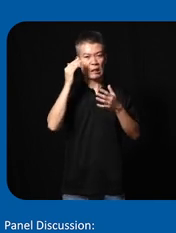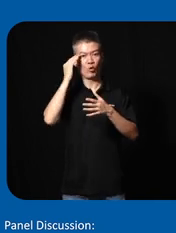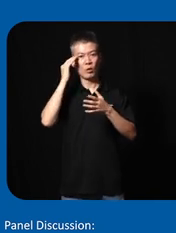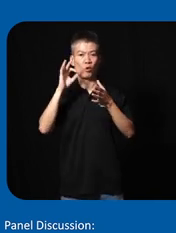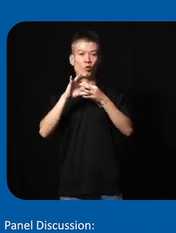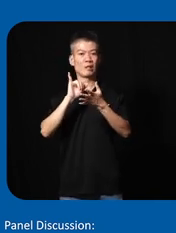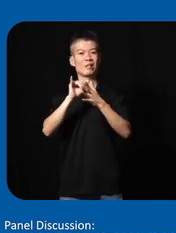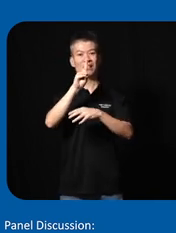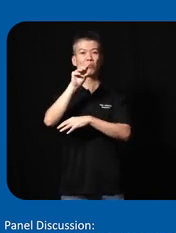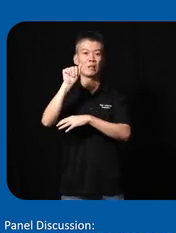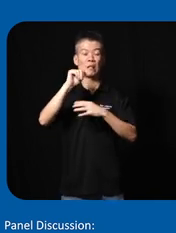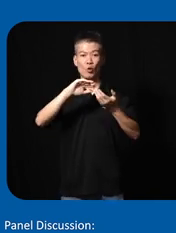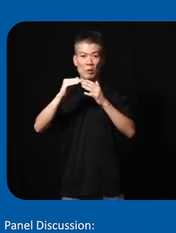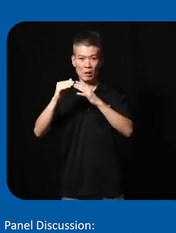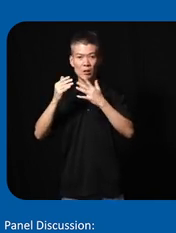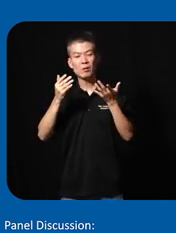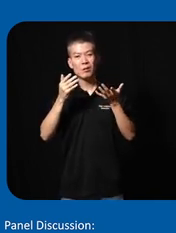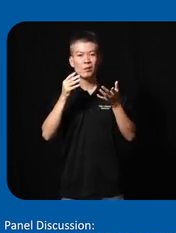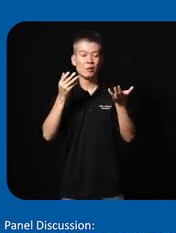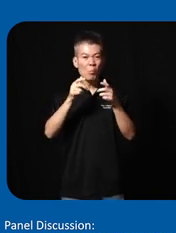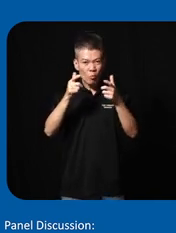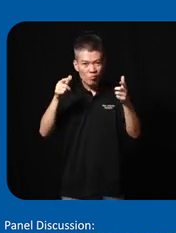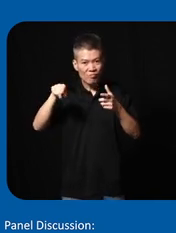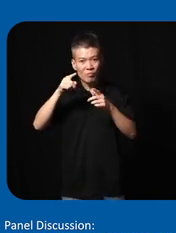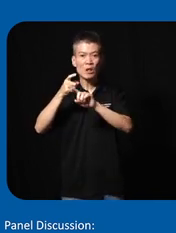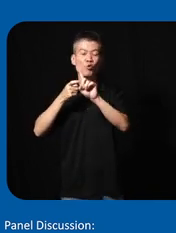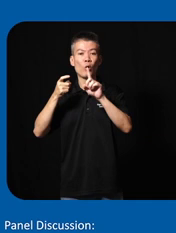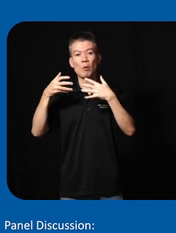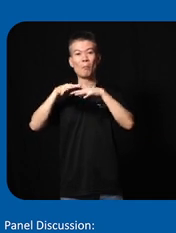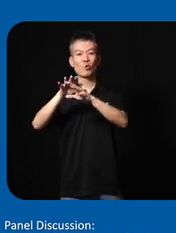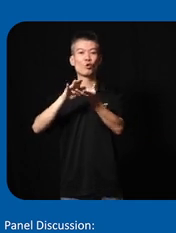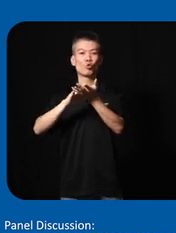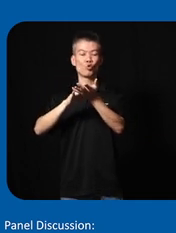the disability Community Mo majority of them are from mainstream school so they've never